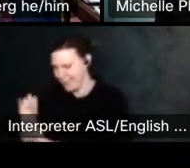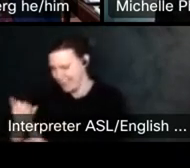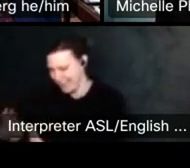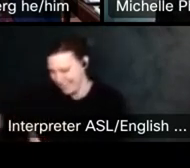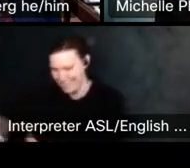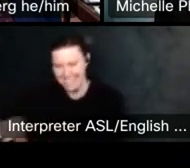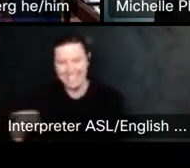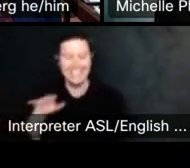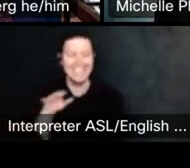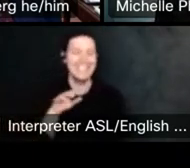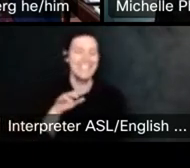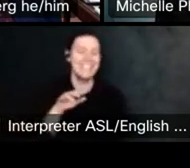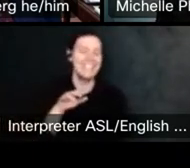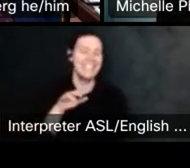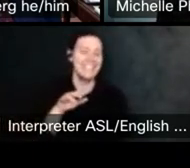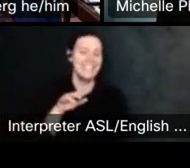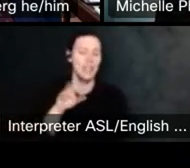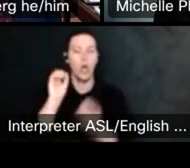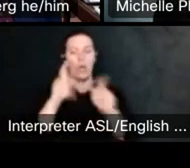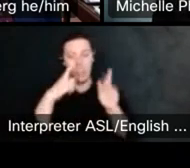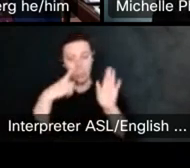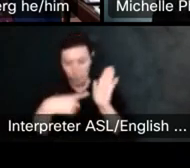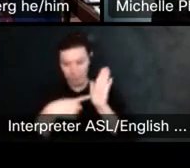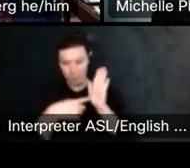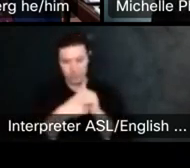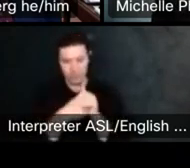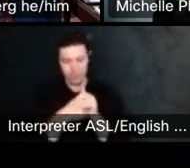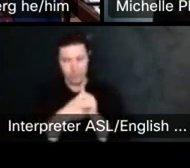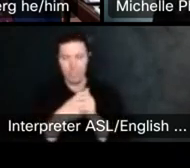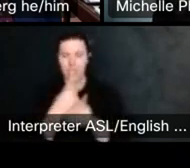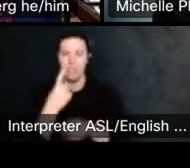Somebody took a whole bunch of plans and they arranged it in some unique way. Maybe.